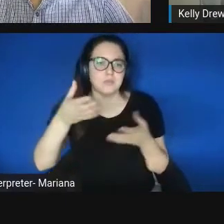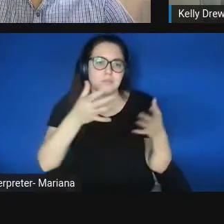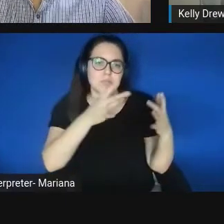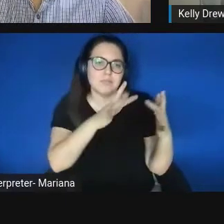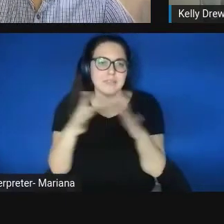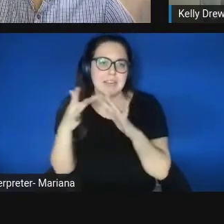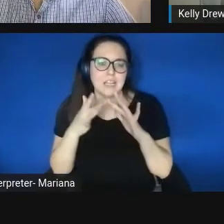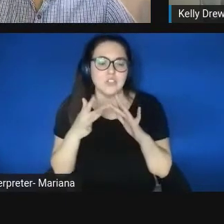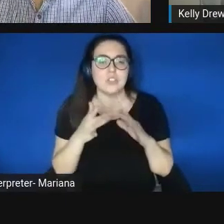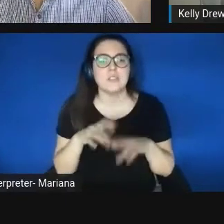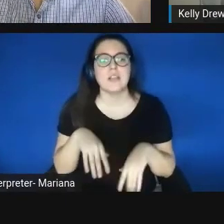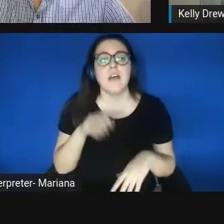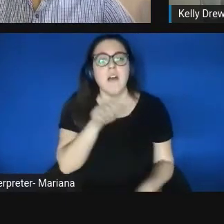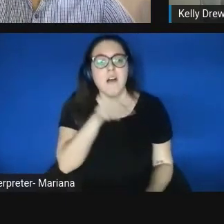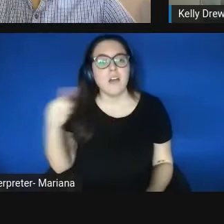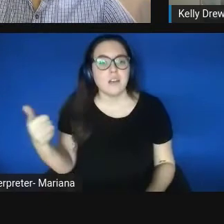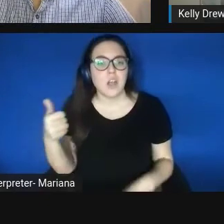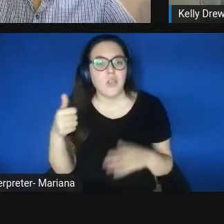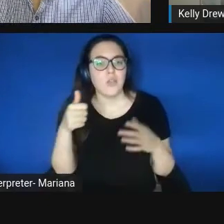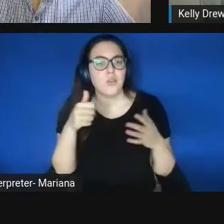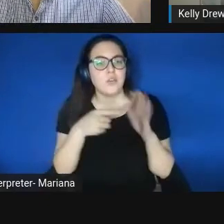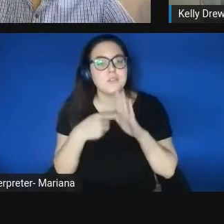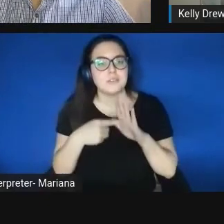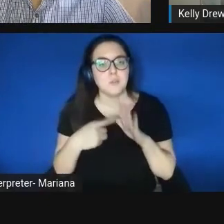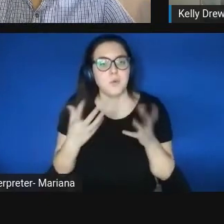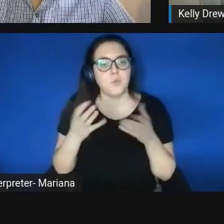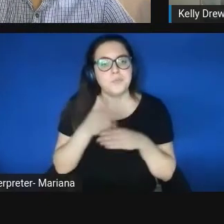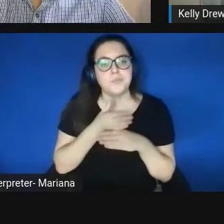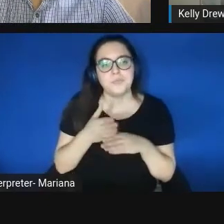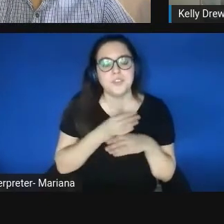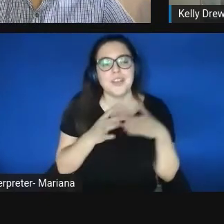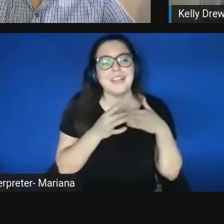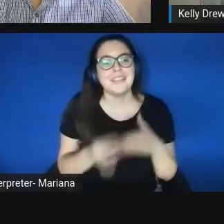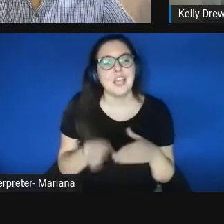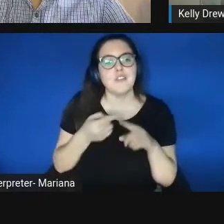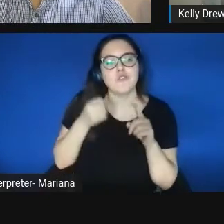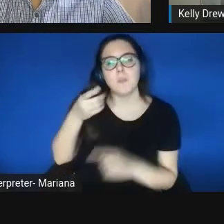Another example I'll share is led by Dr. Grant Warner